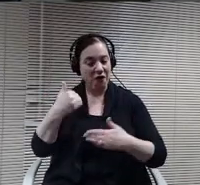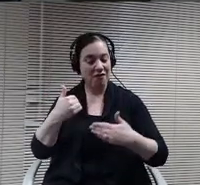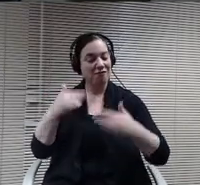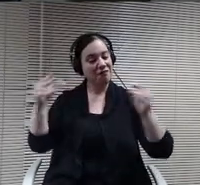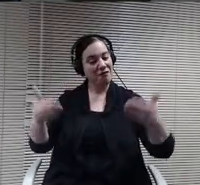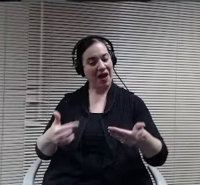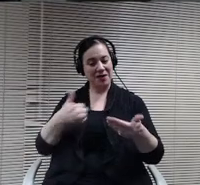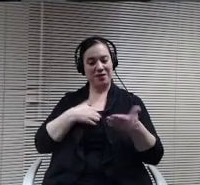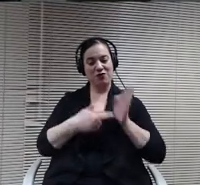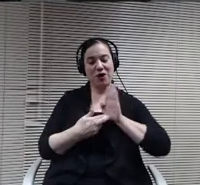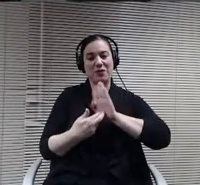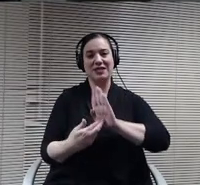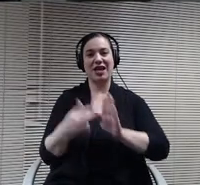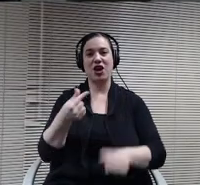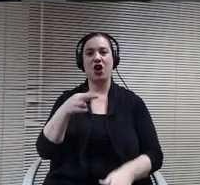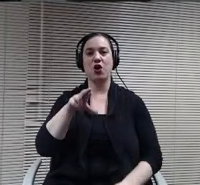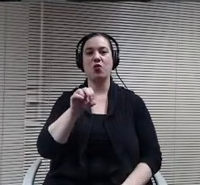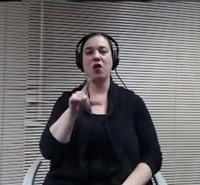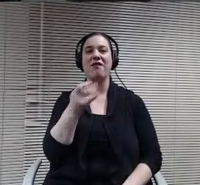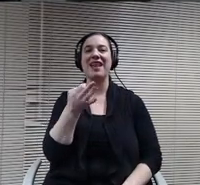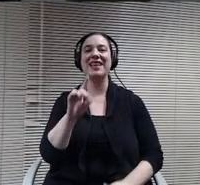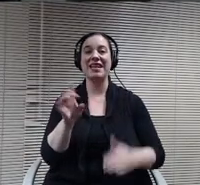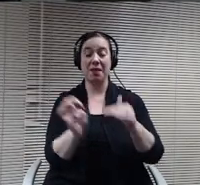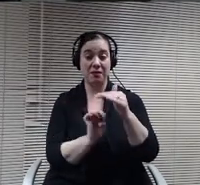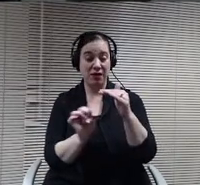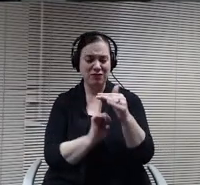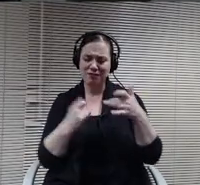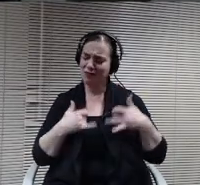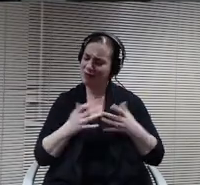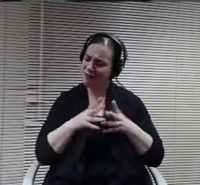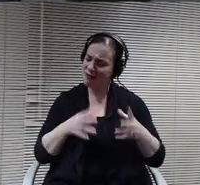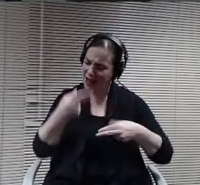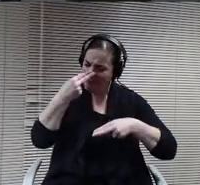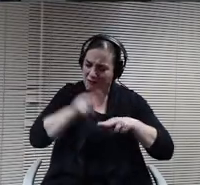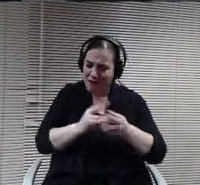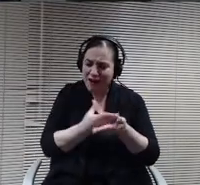There's some really fun stuff to report tonight that I'll be excited too, but I wanted to start off on.